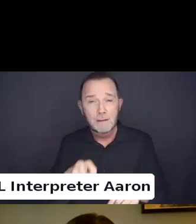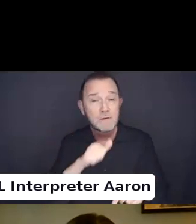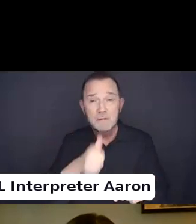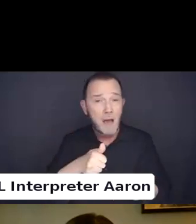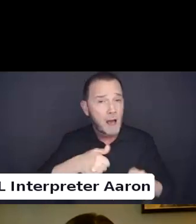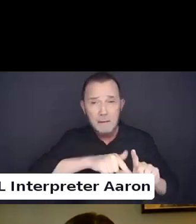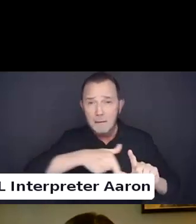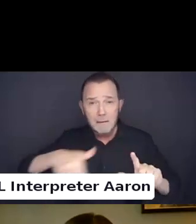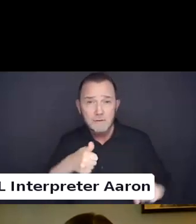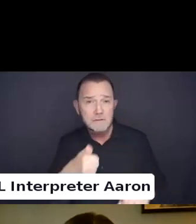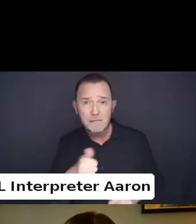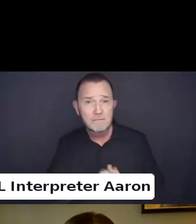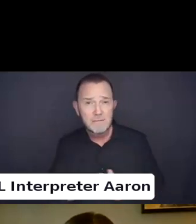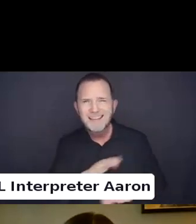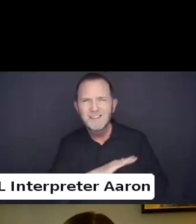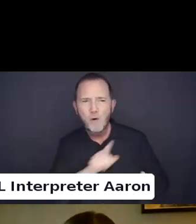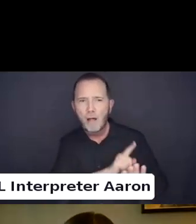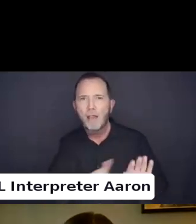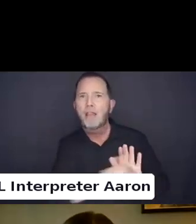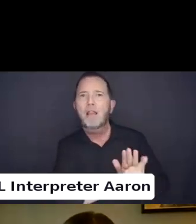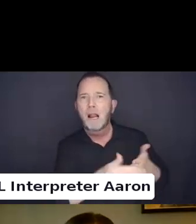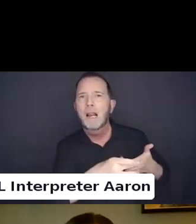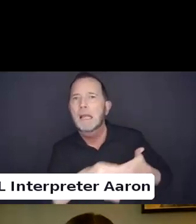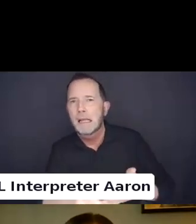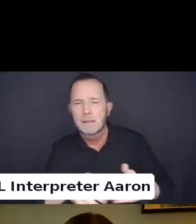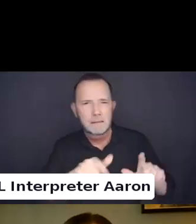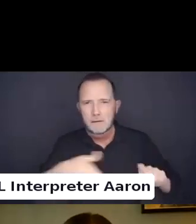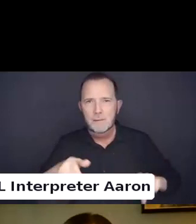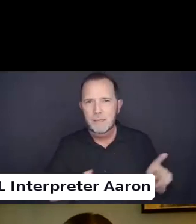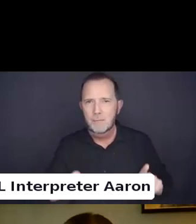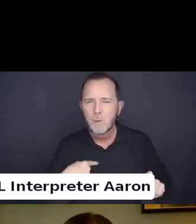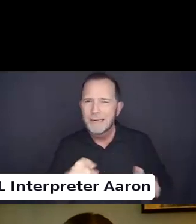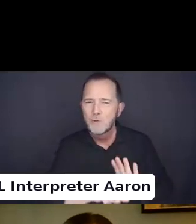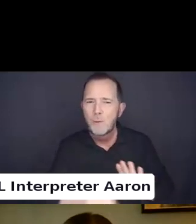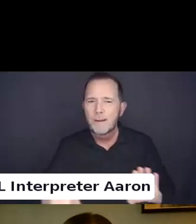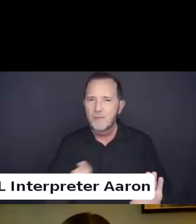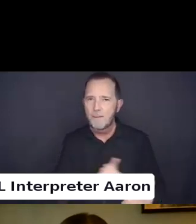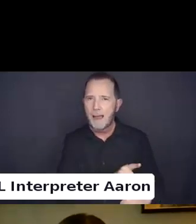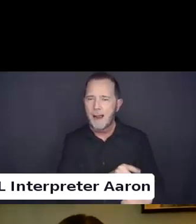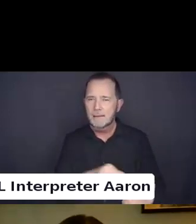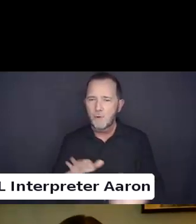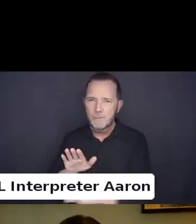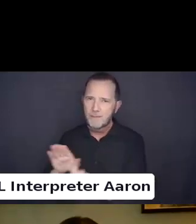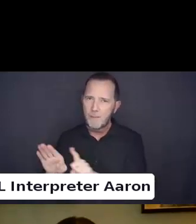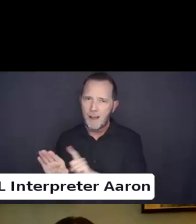There are times on the side. You need to be ready to shift and be okay with shifting and know our role is important.